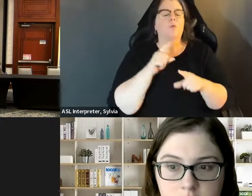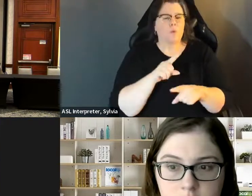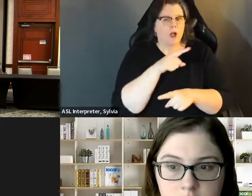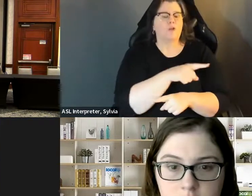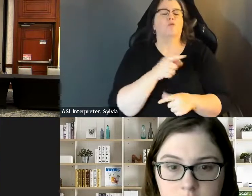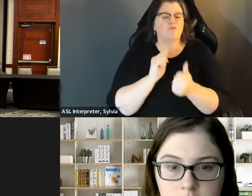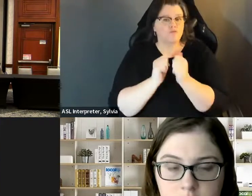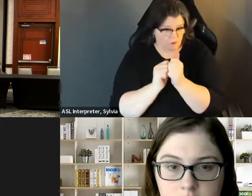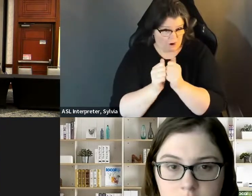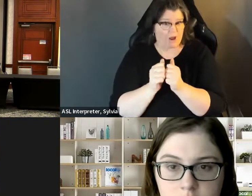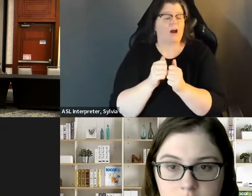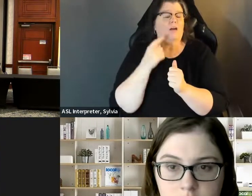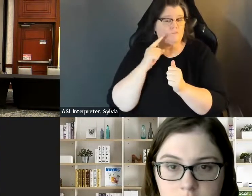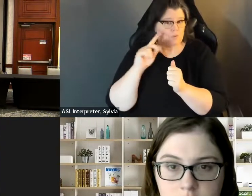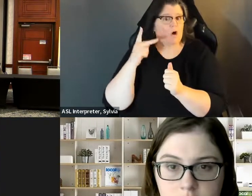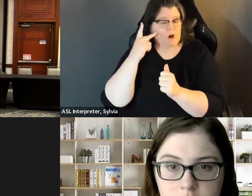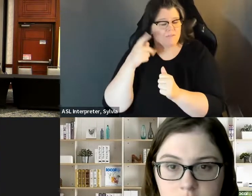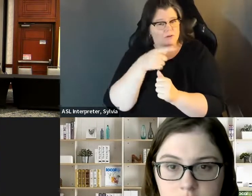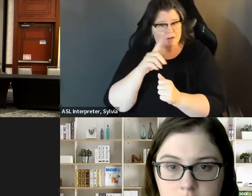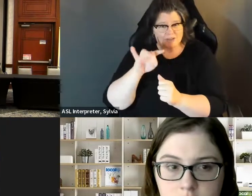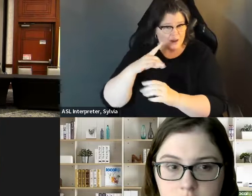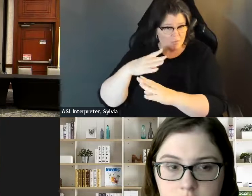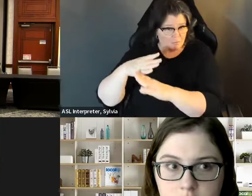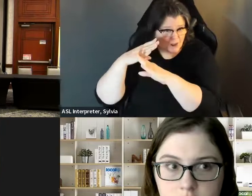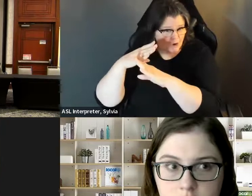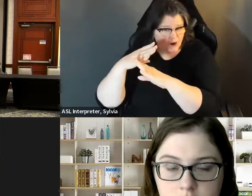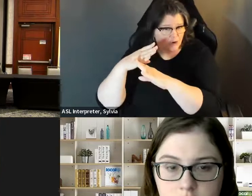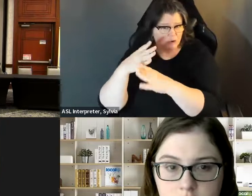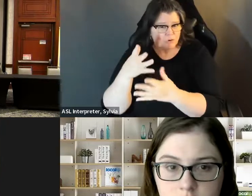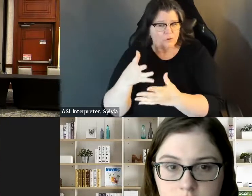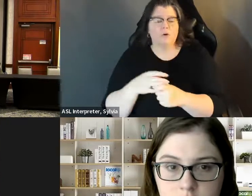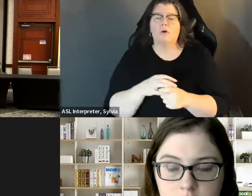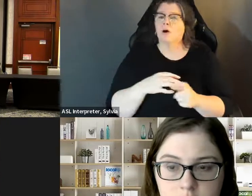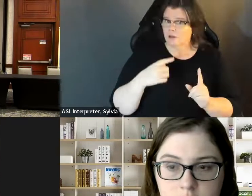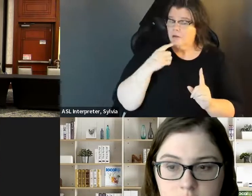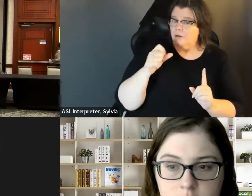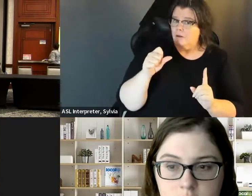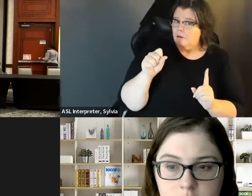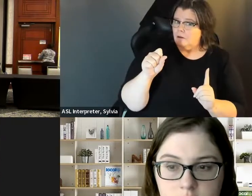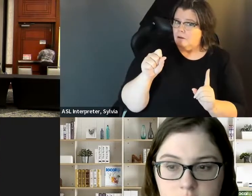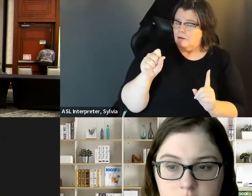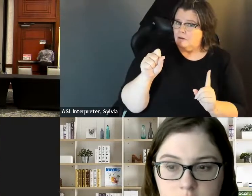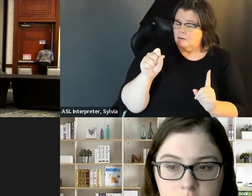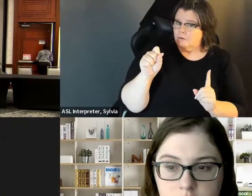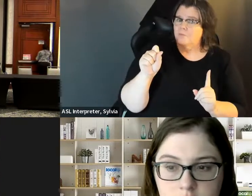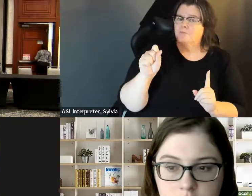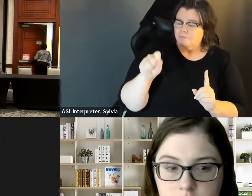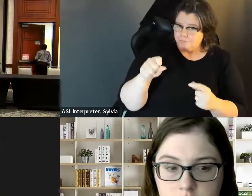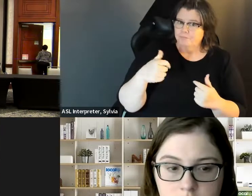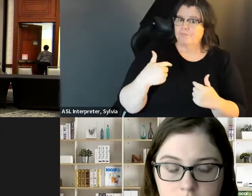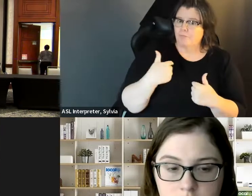security or benefits or ablism while you try to run for office? » So I'll say that, you know, going back to the first question as far as barriers,